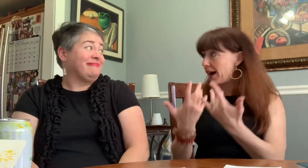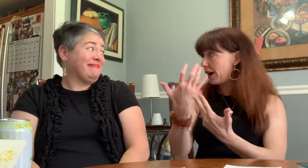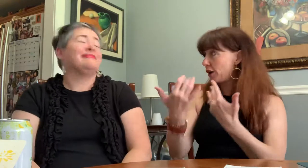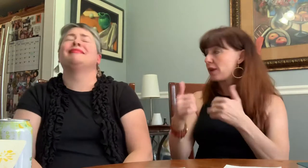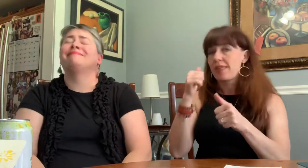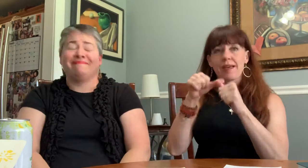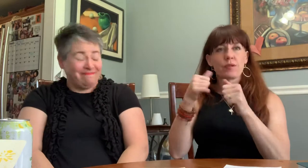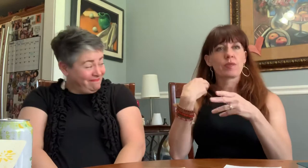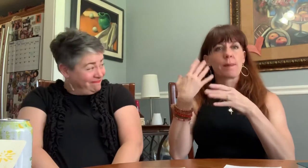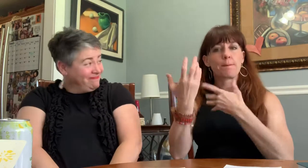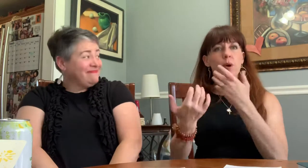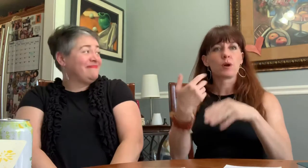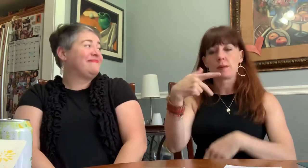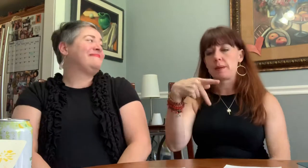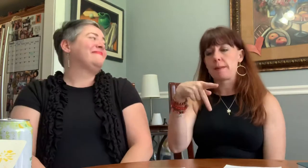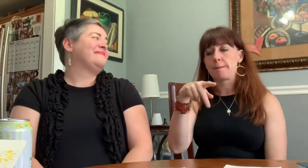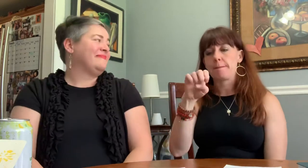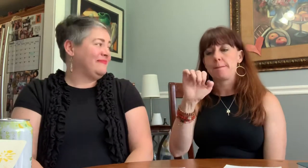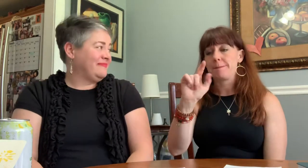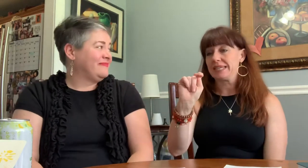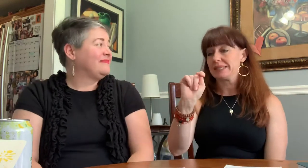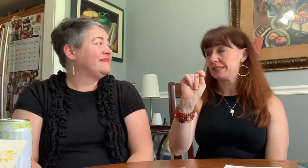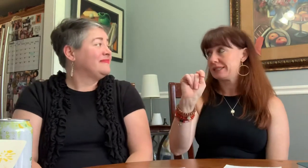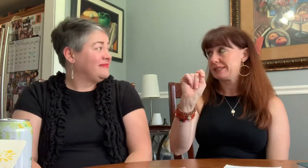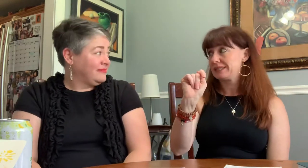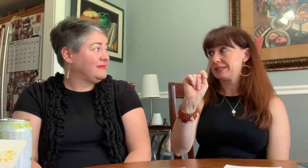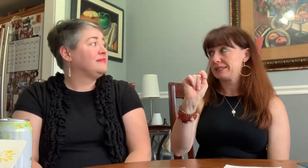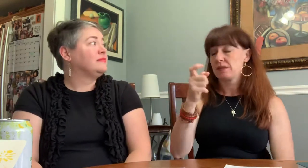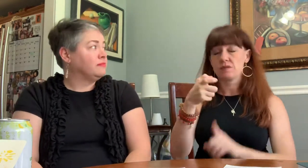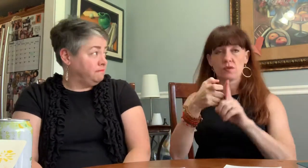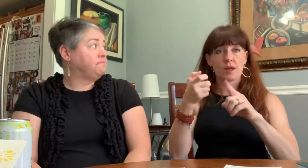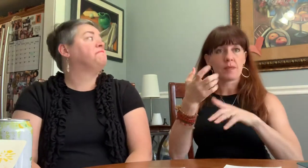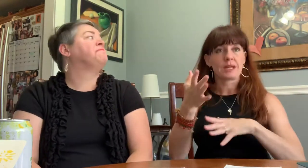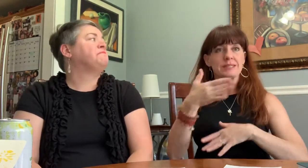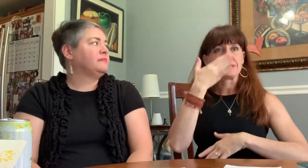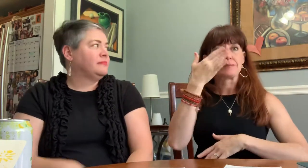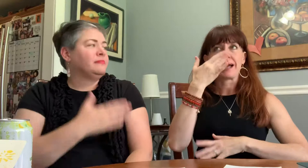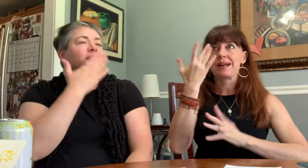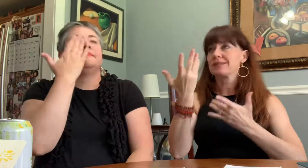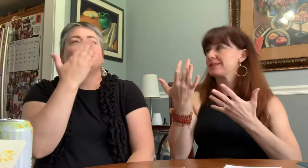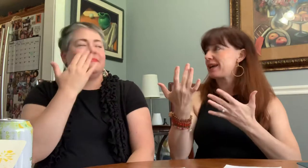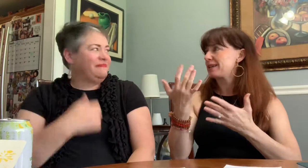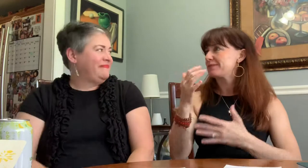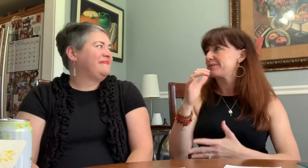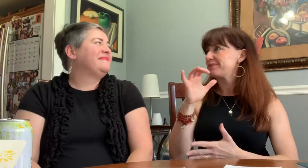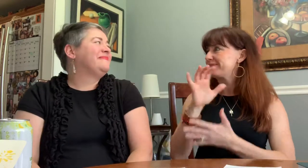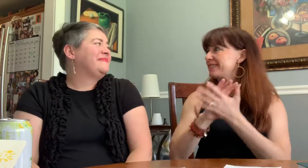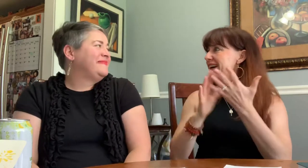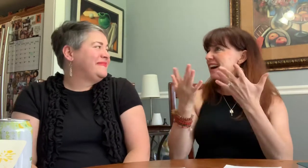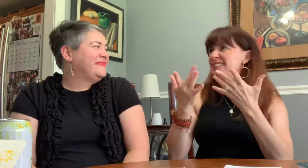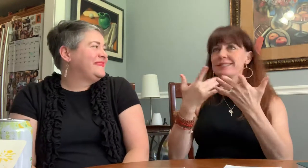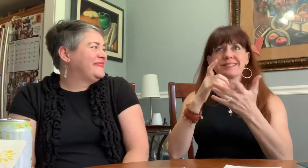And, the smell from the peat burning fireplace!